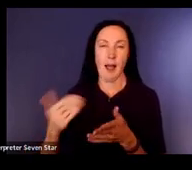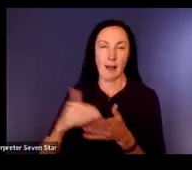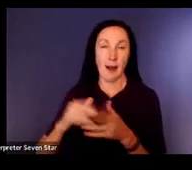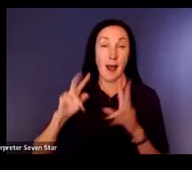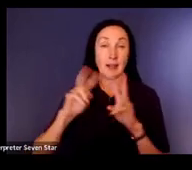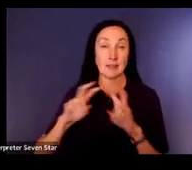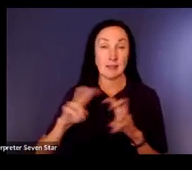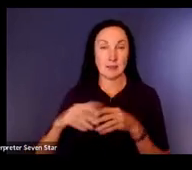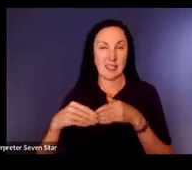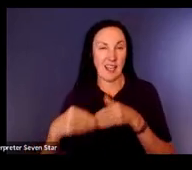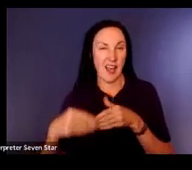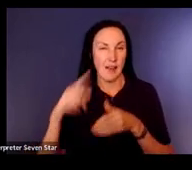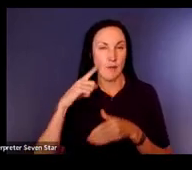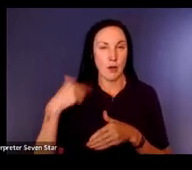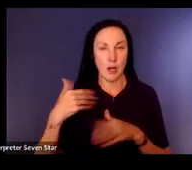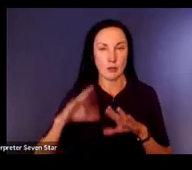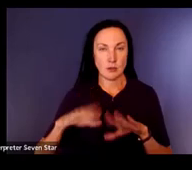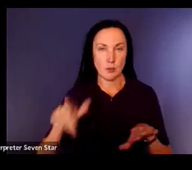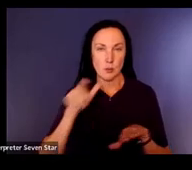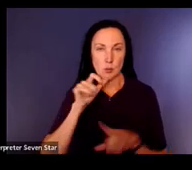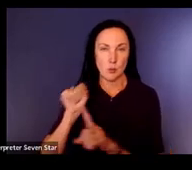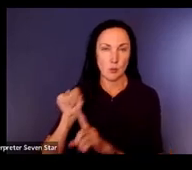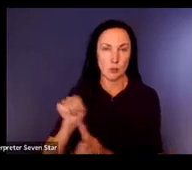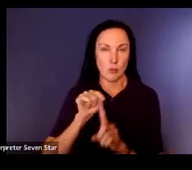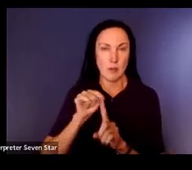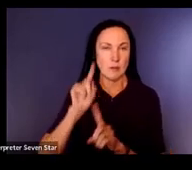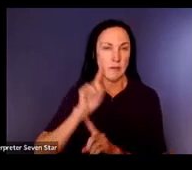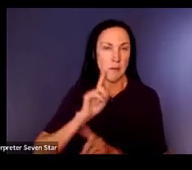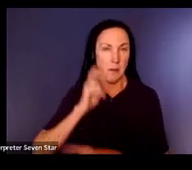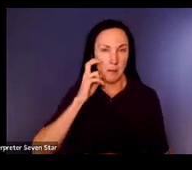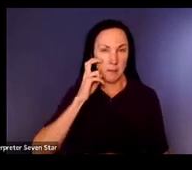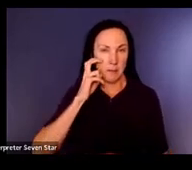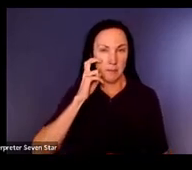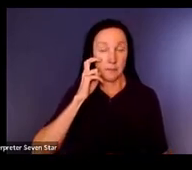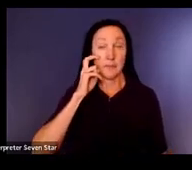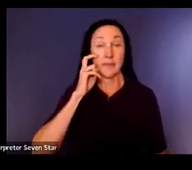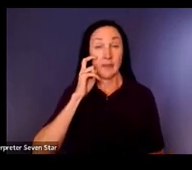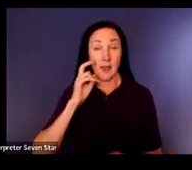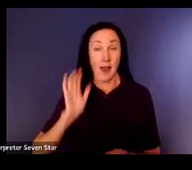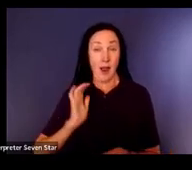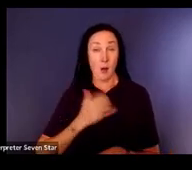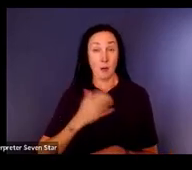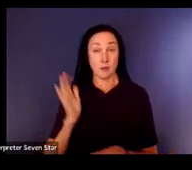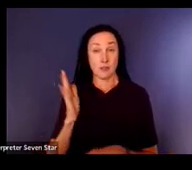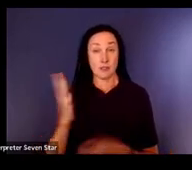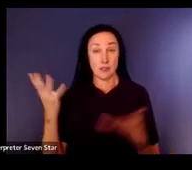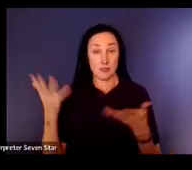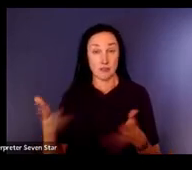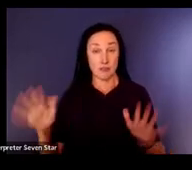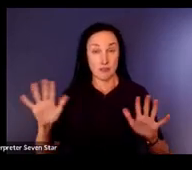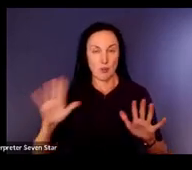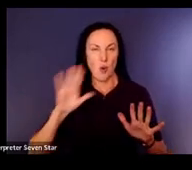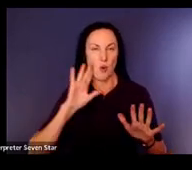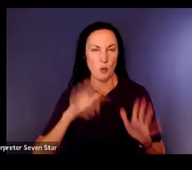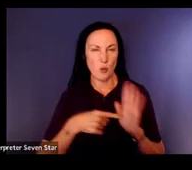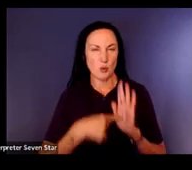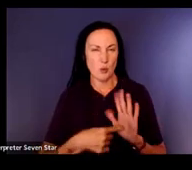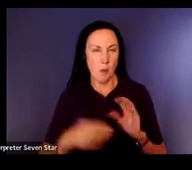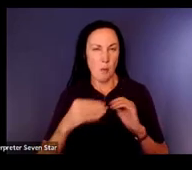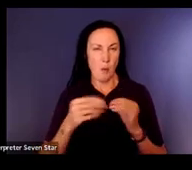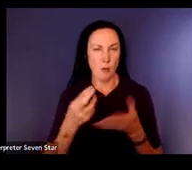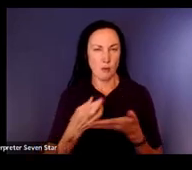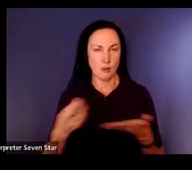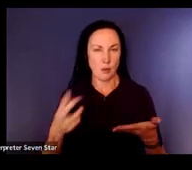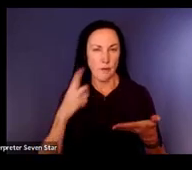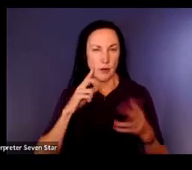blind and at the end of this presentation we have some assessment resources and the the link is